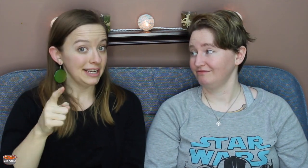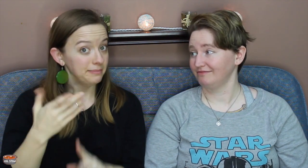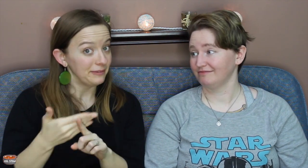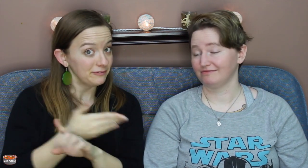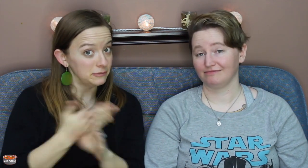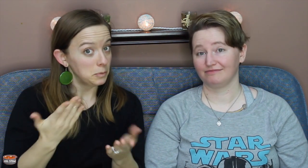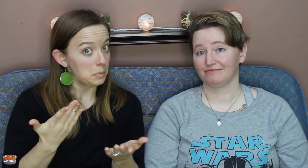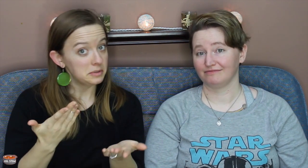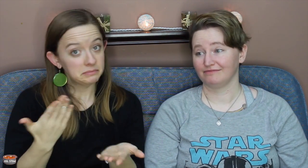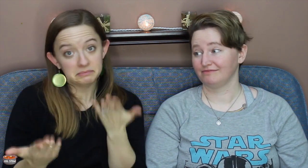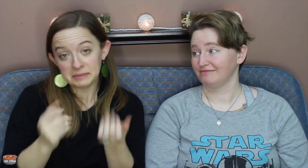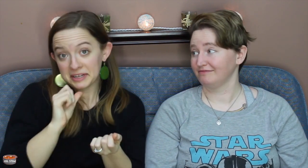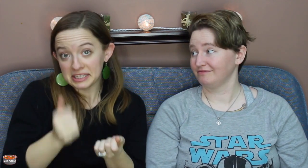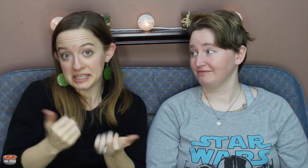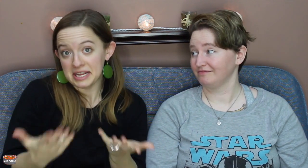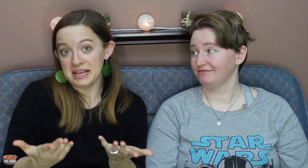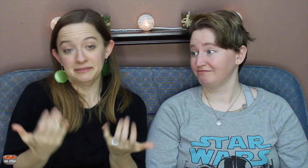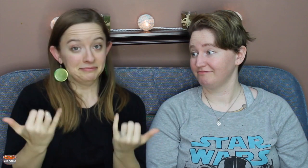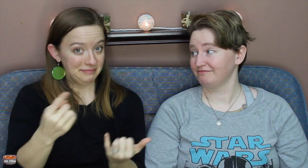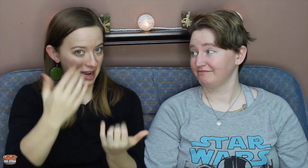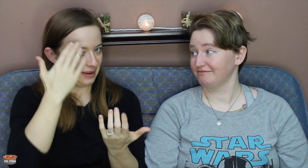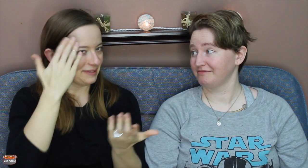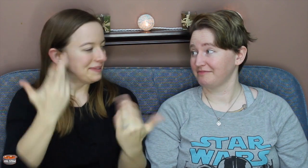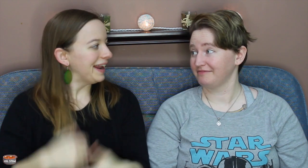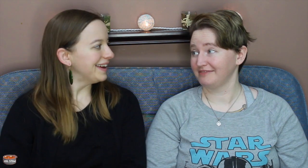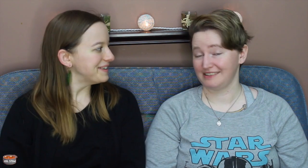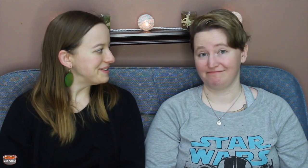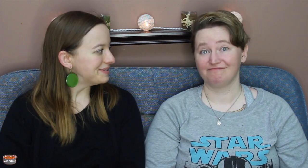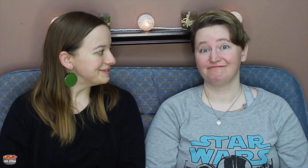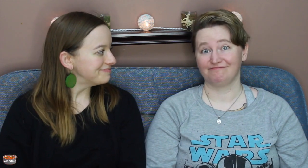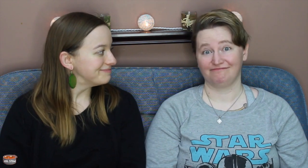Allen Crane before... maybe not. But now you know!